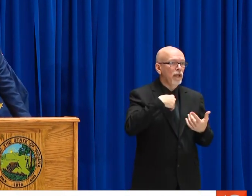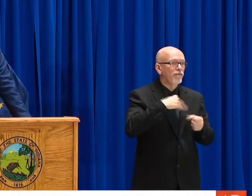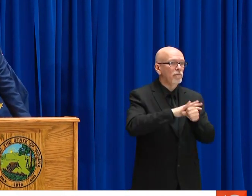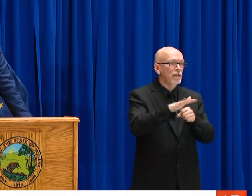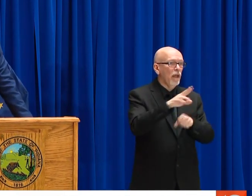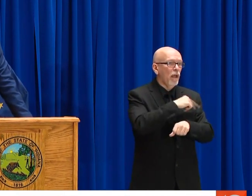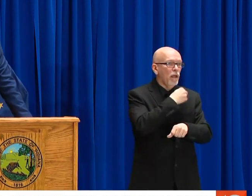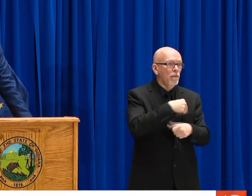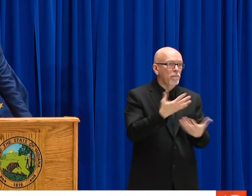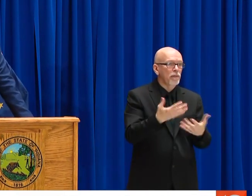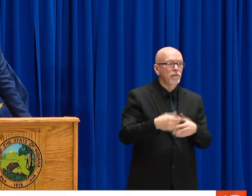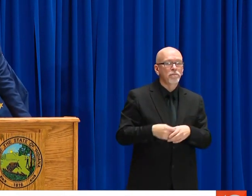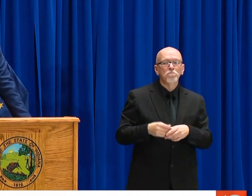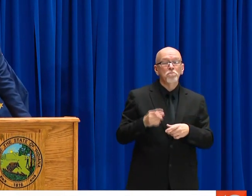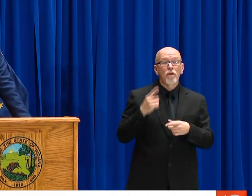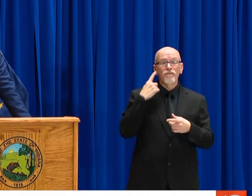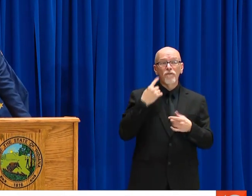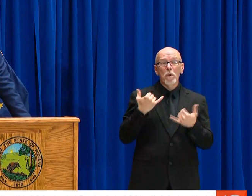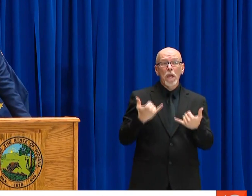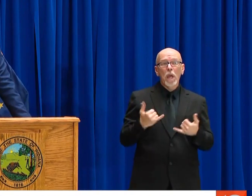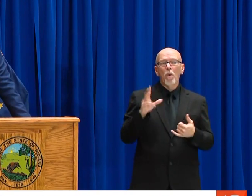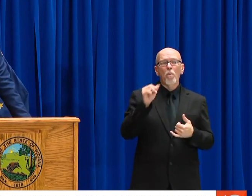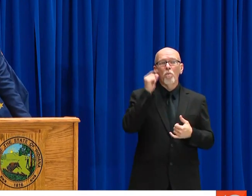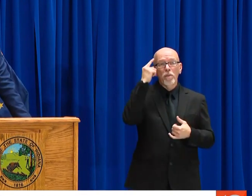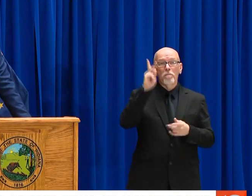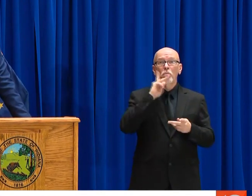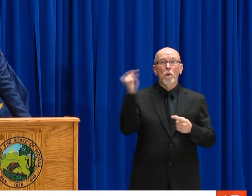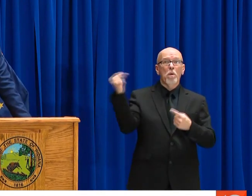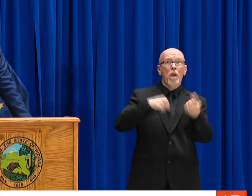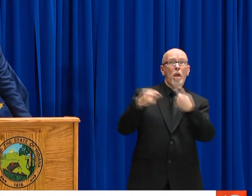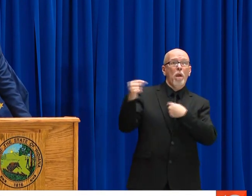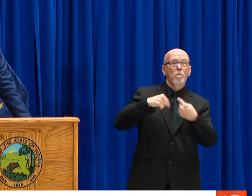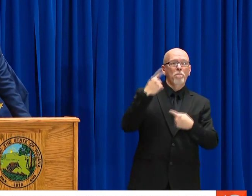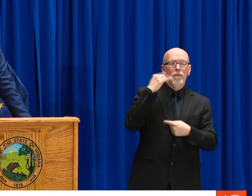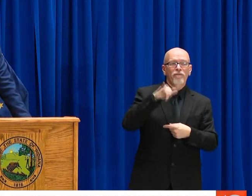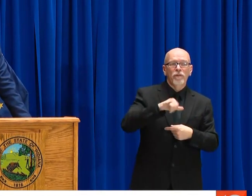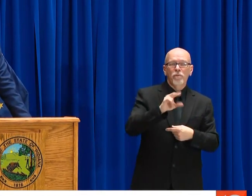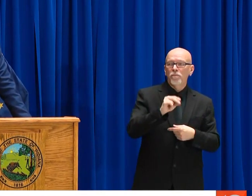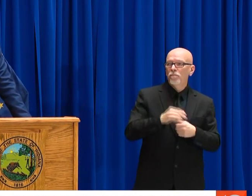FROM OUT OF THE STATE GOING TO INDIANAPOLIS, AS WE OBVIOUSLY HAVE MOST OF THE BEDS, ORP WE